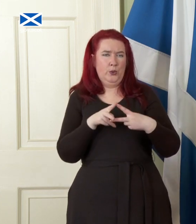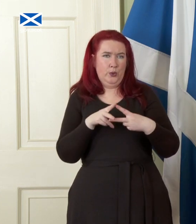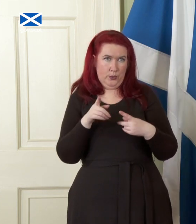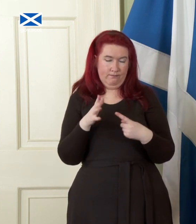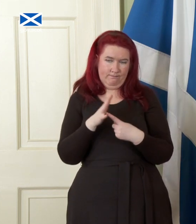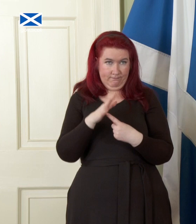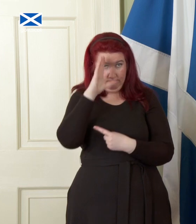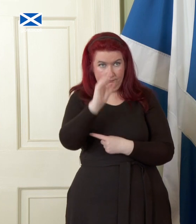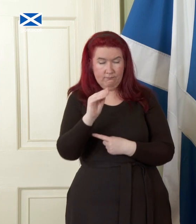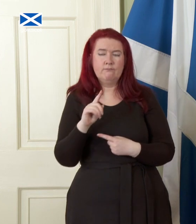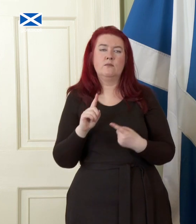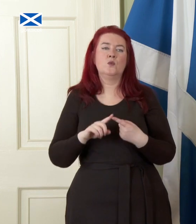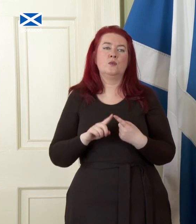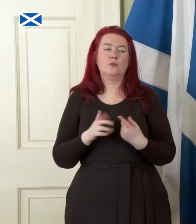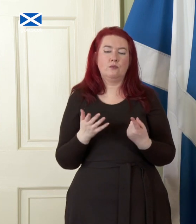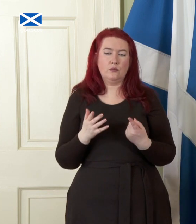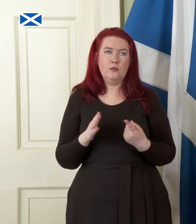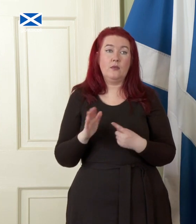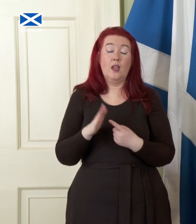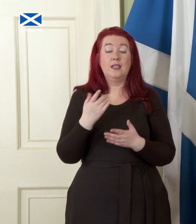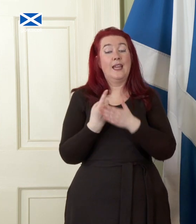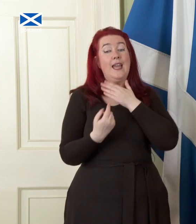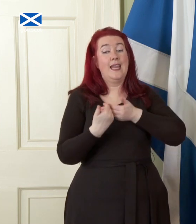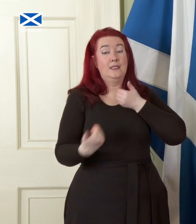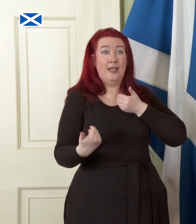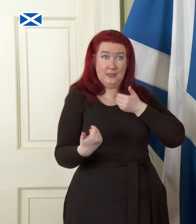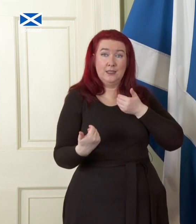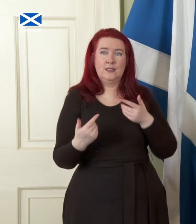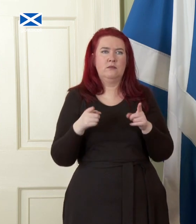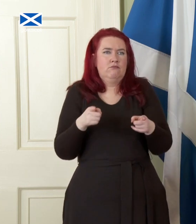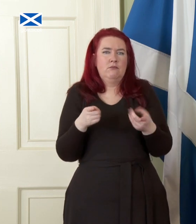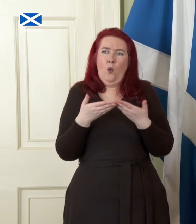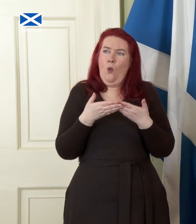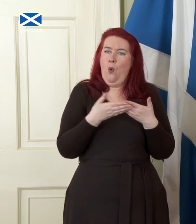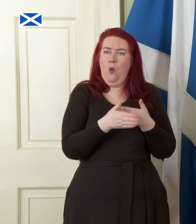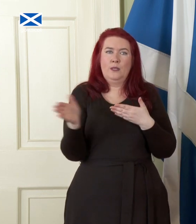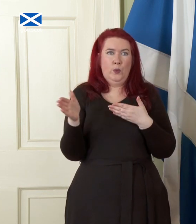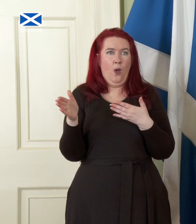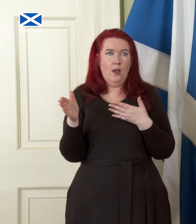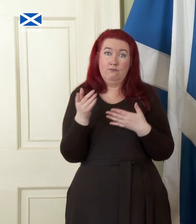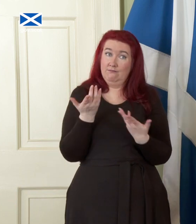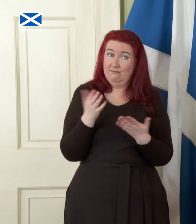underline at the outset. Firstly, independence opens the door to Scotland rejoining the EU and